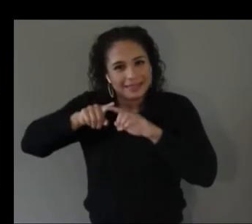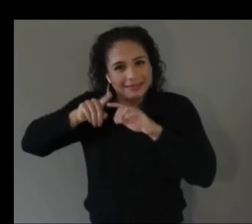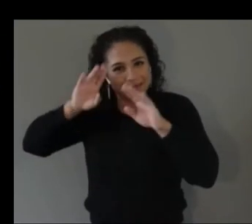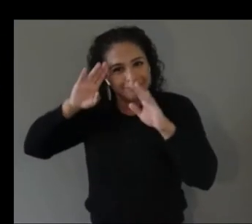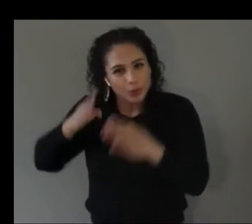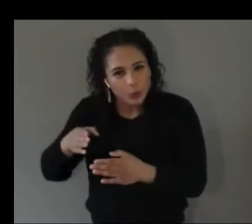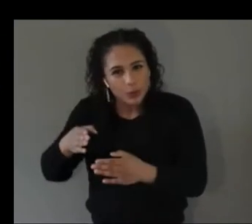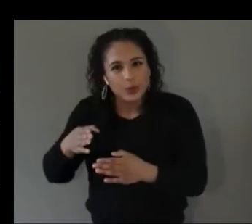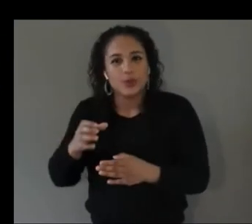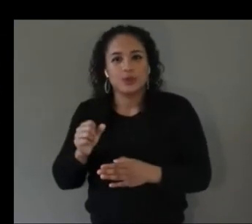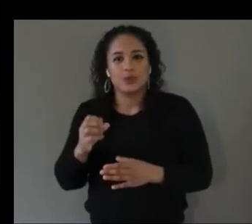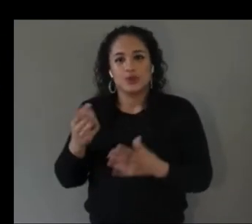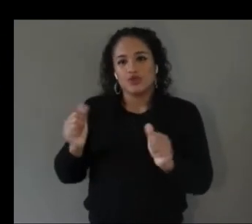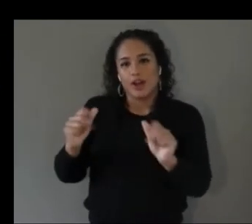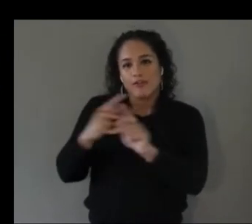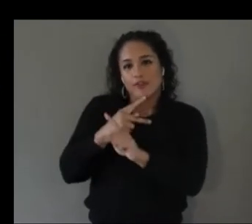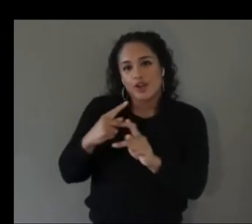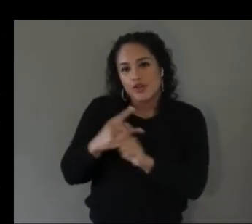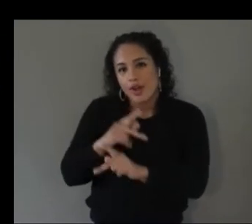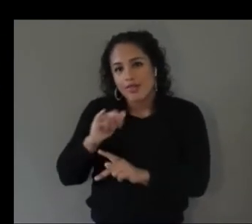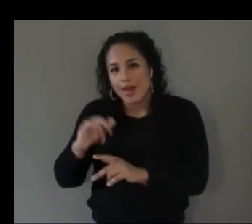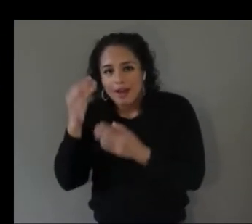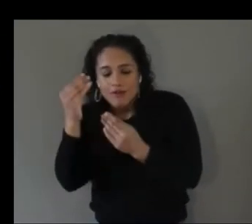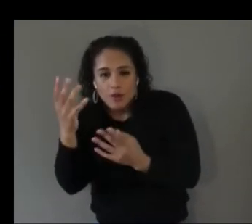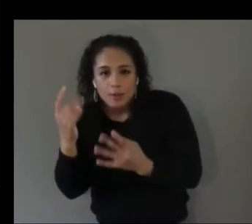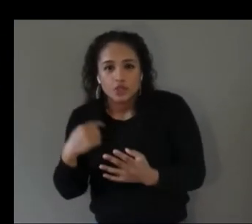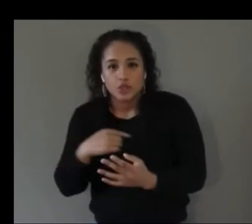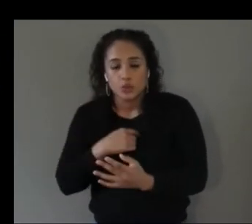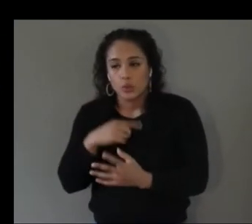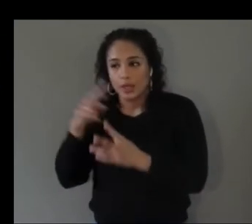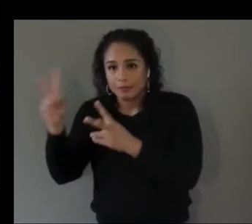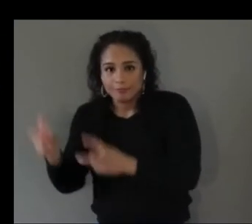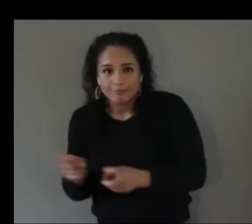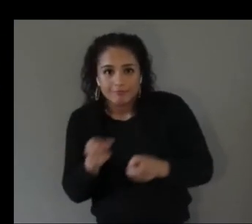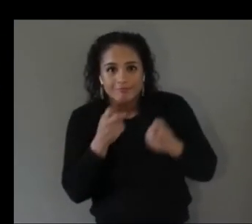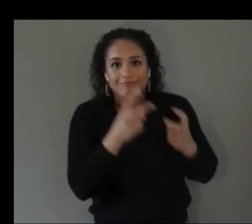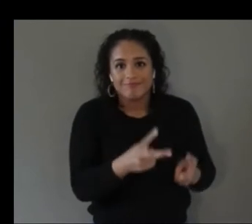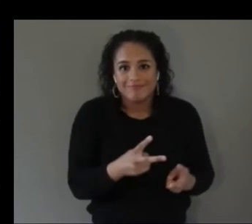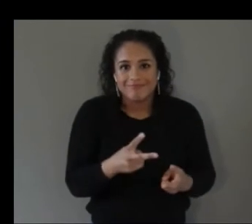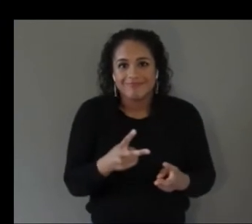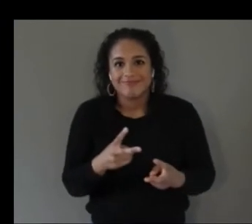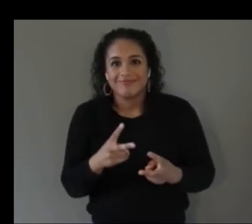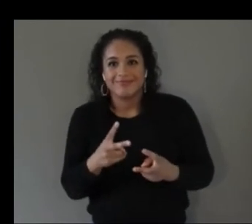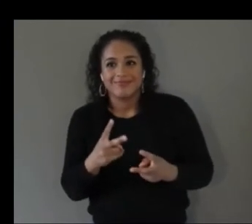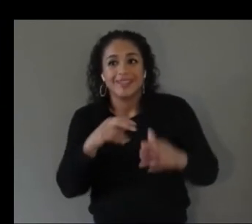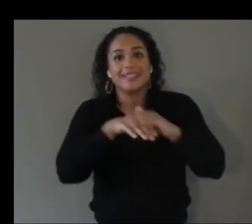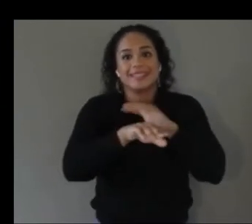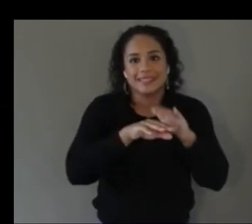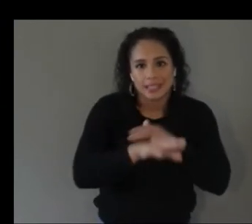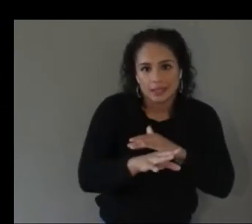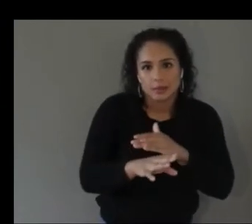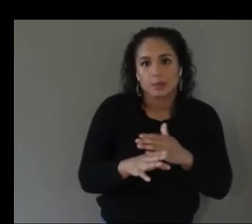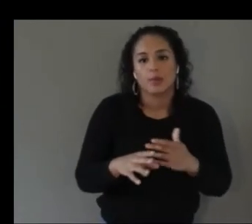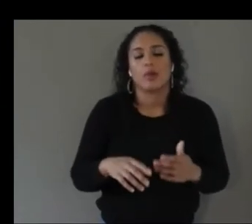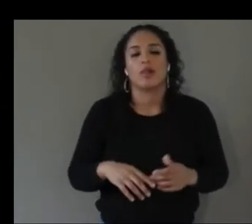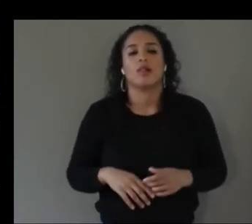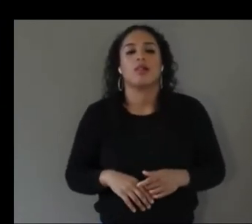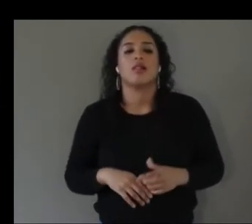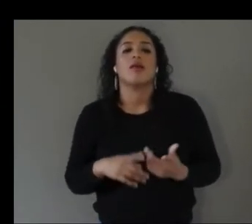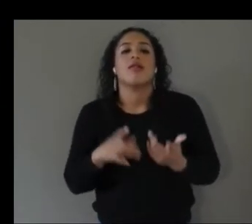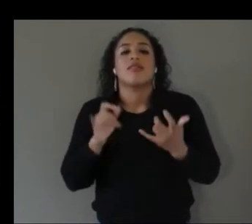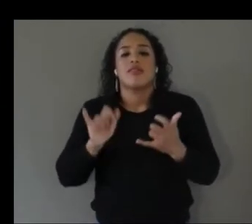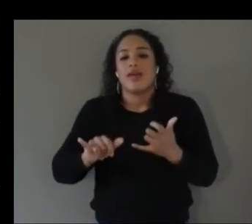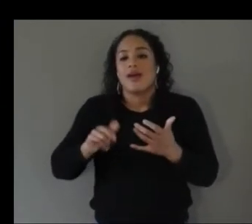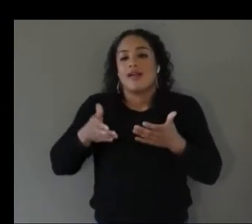how we can convey that in a useful way um that's accessible uh that allows the person yeah the last